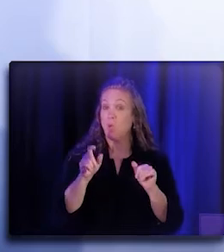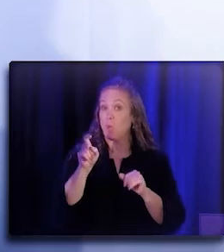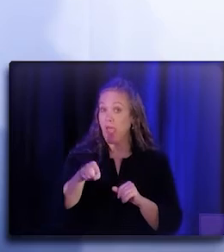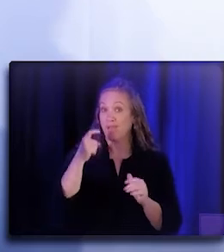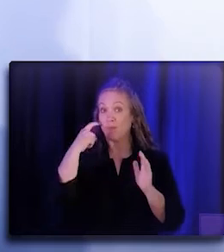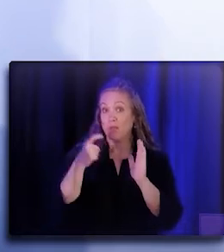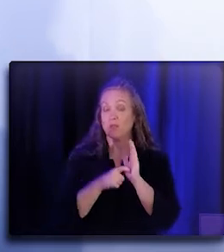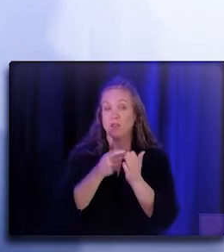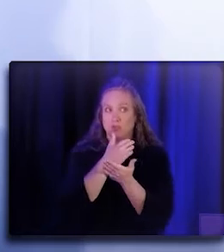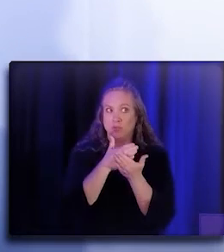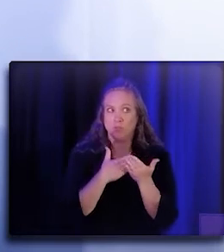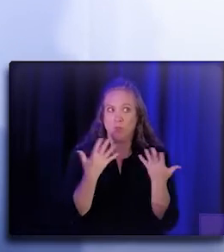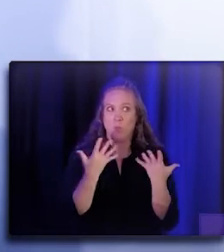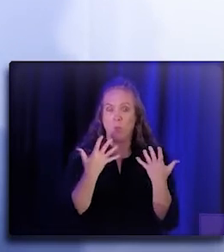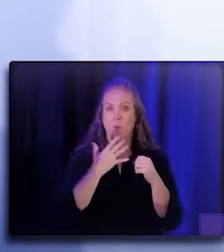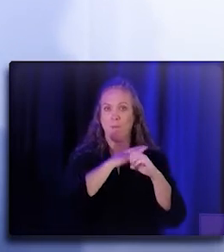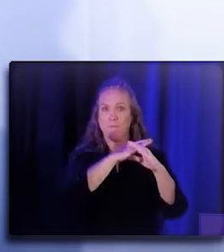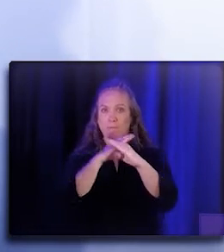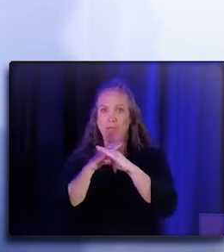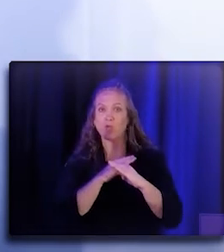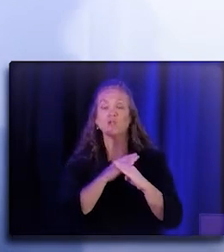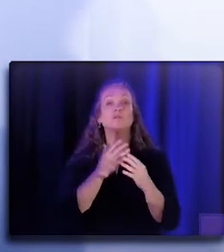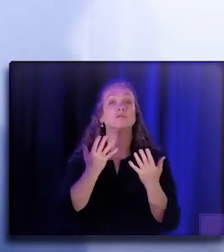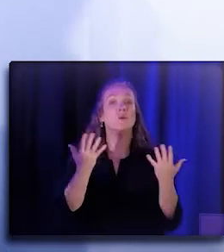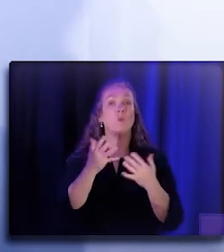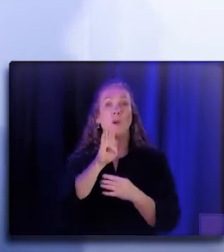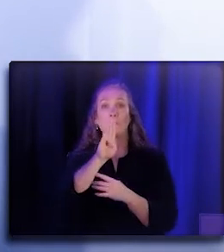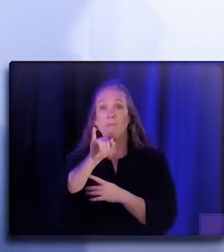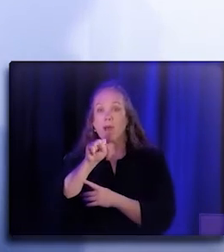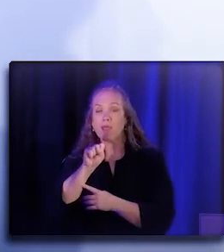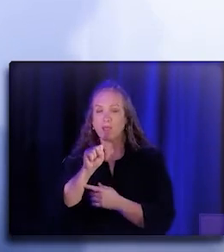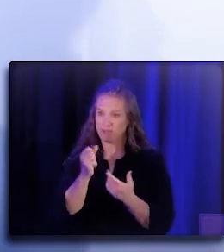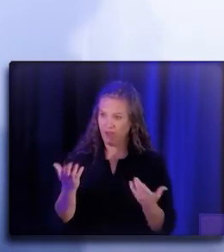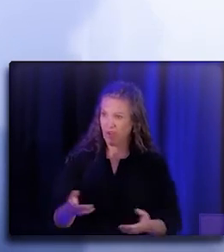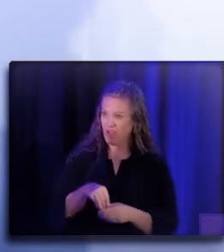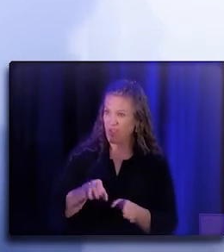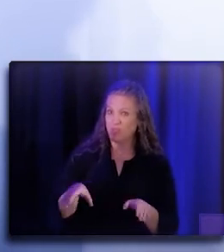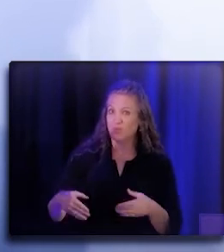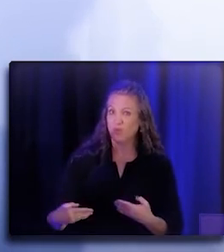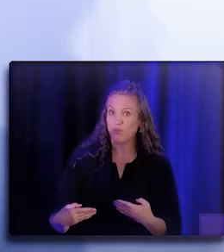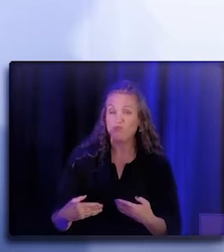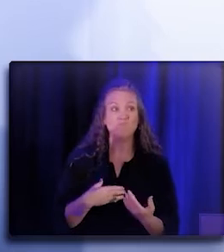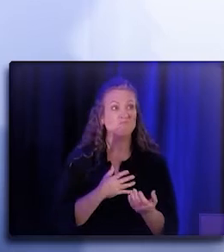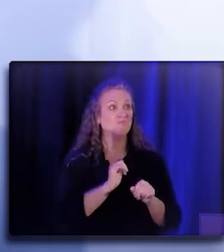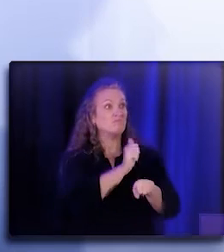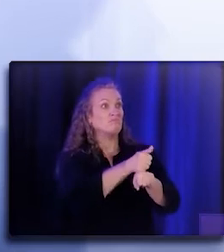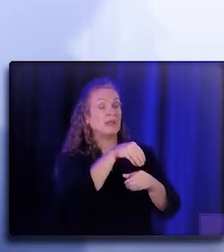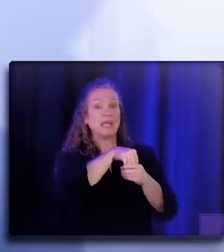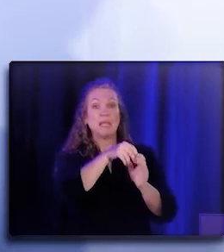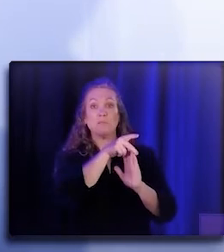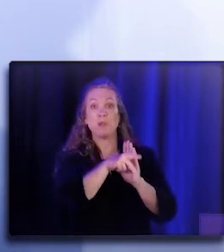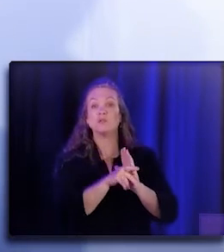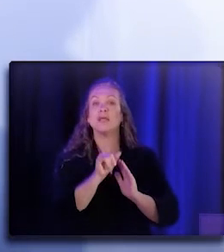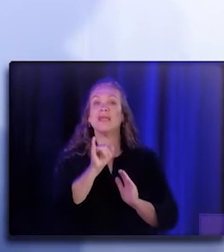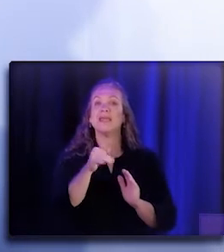and biases might live in this room or might live in policy when we think about hiring men and women with histories of incarceration.